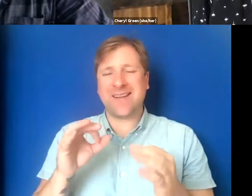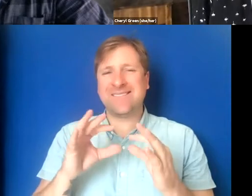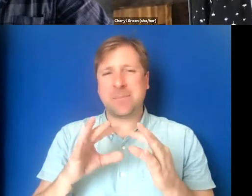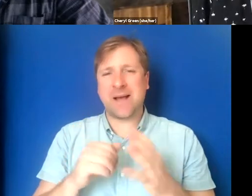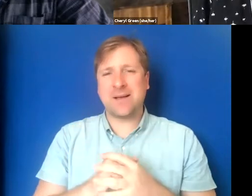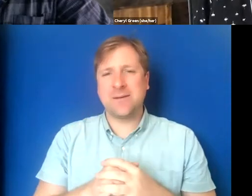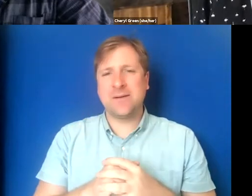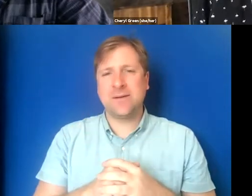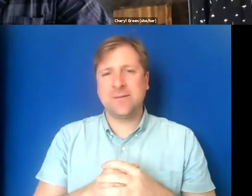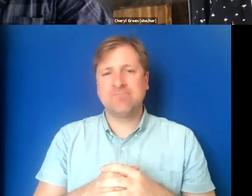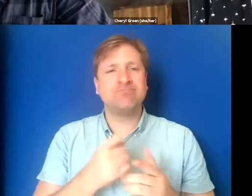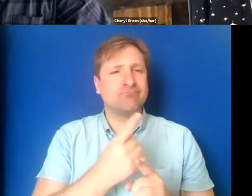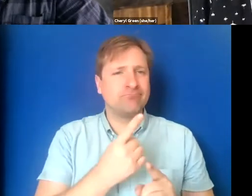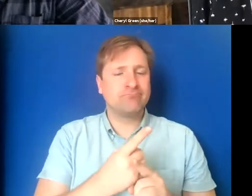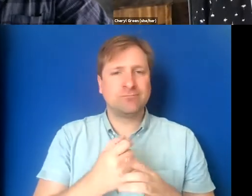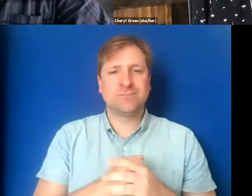Right. - Great.